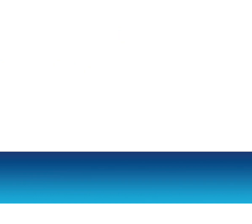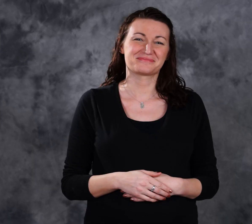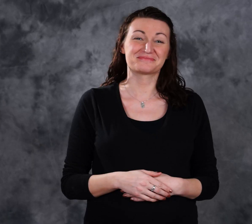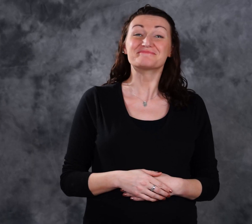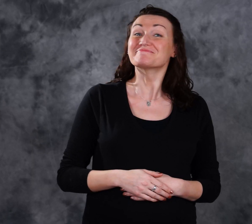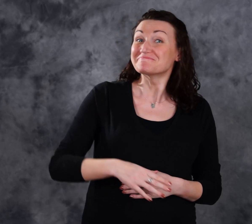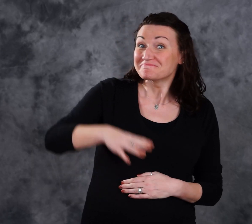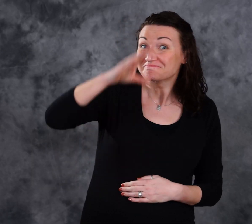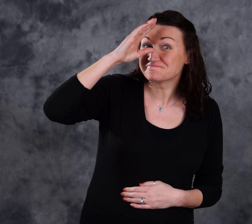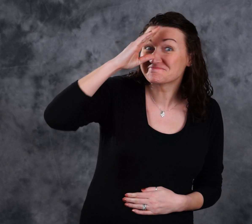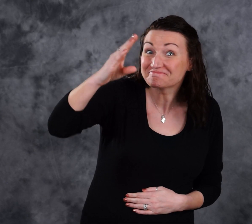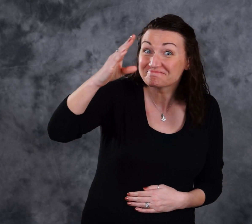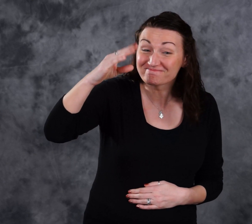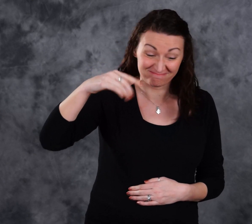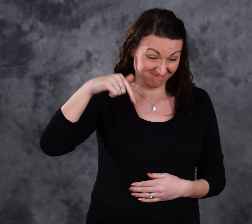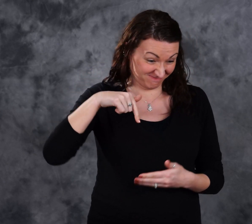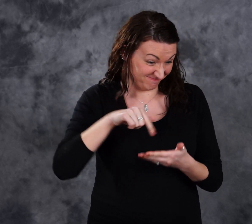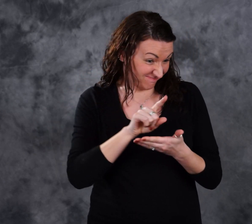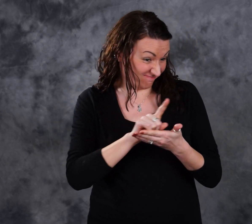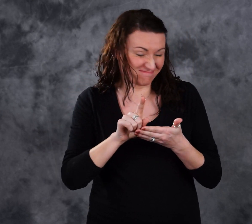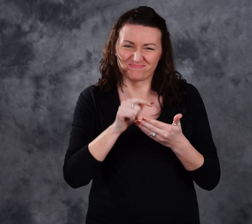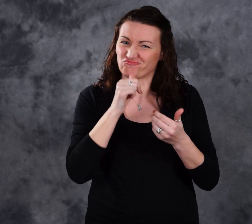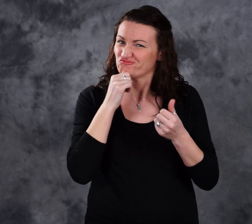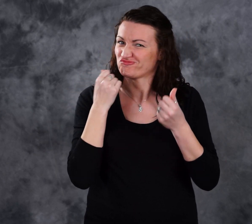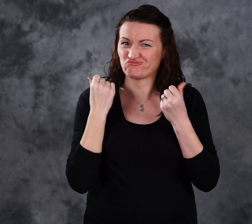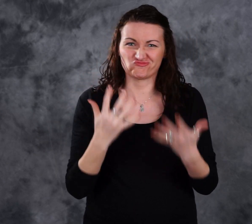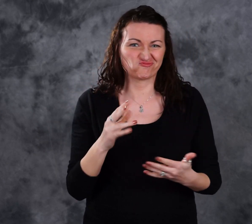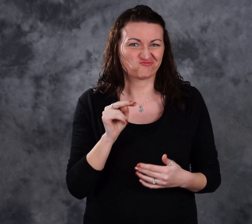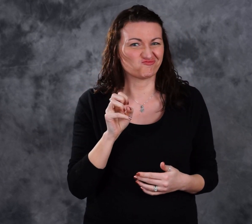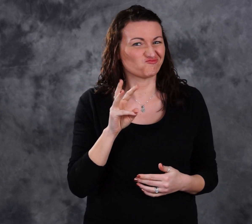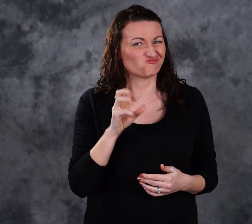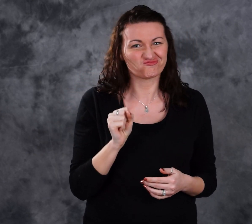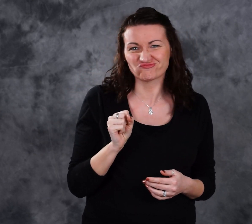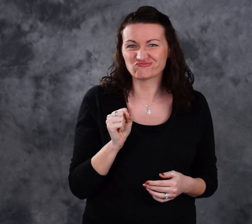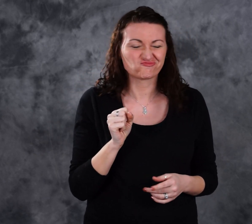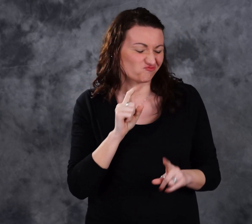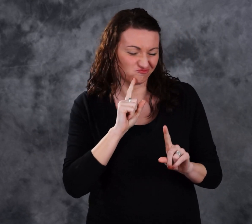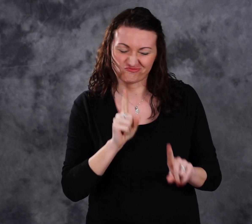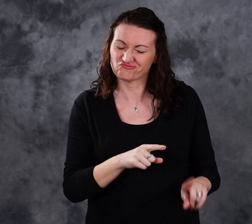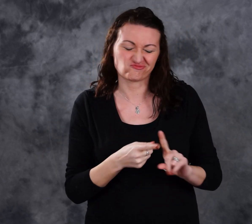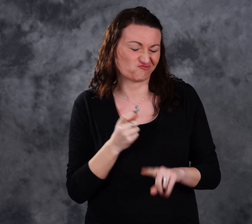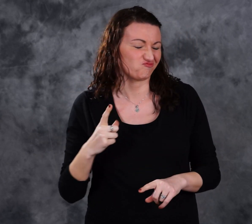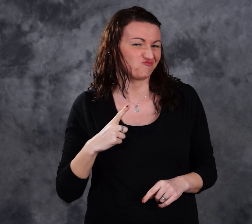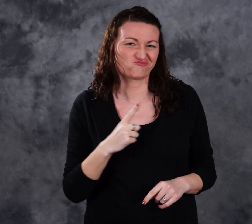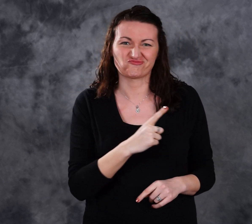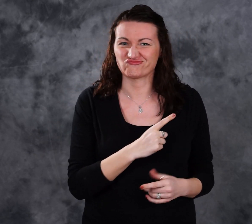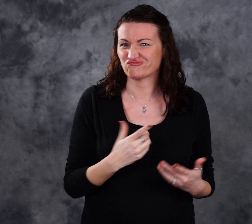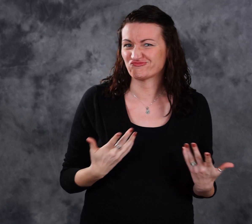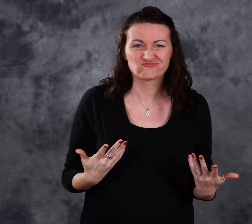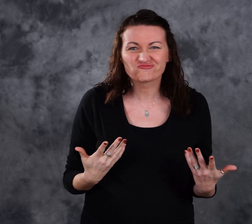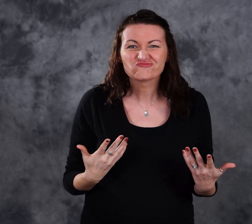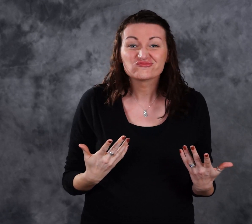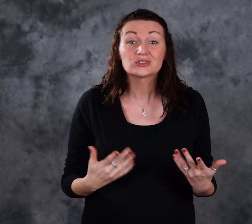There is not a lot of news to report from the legislature last week.